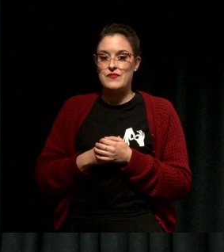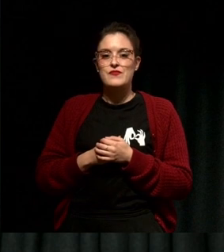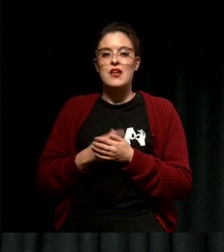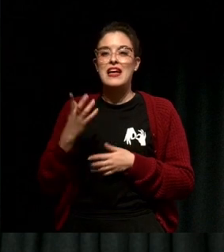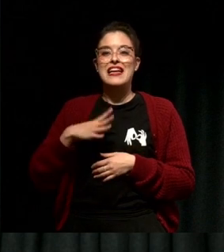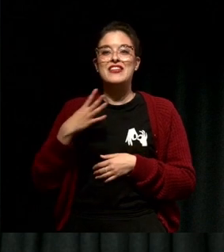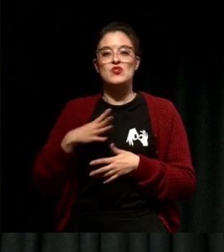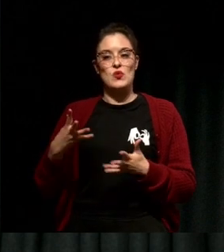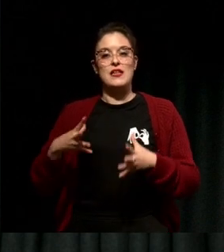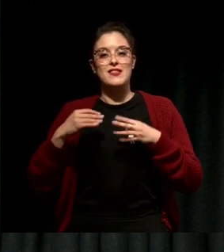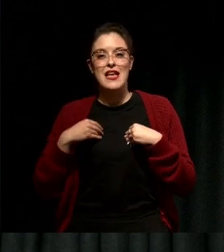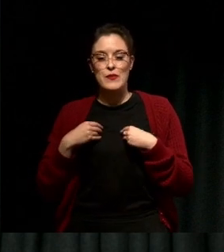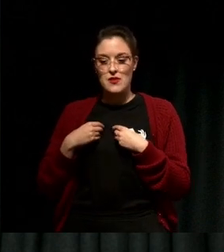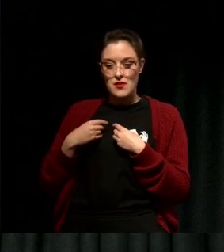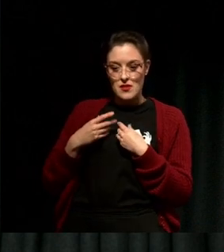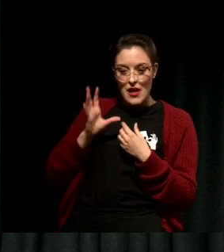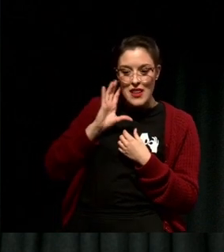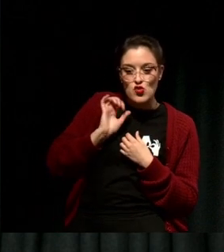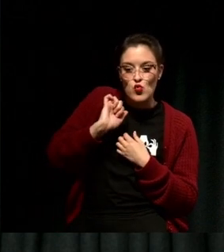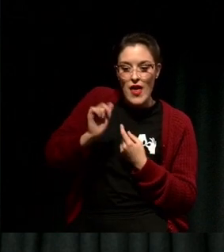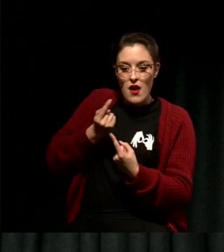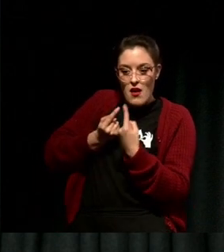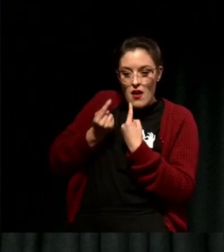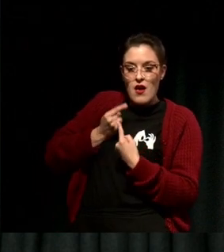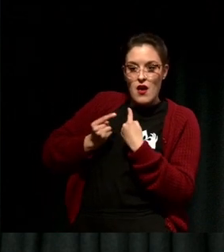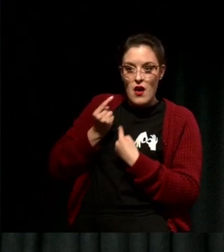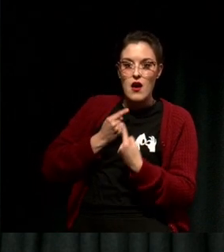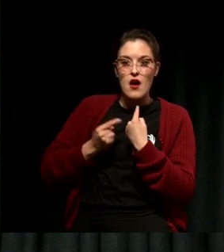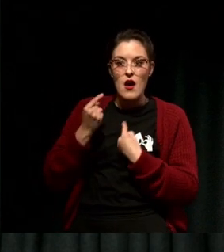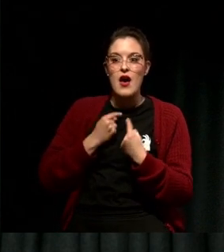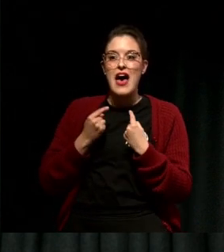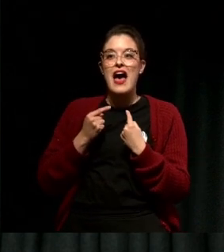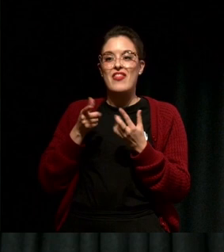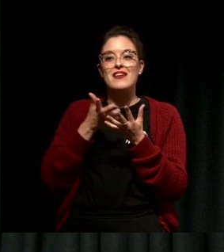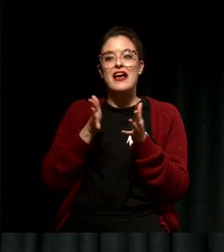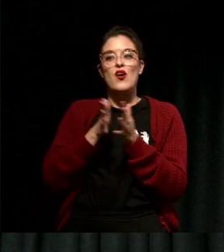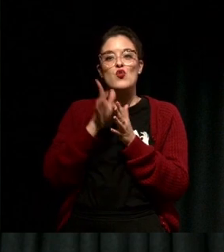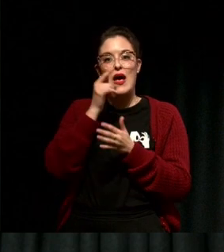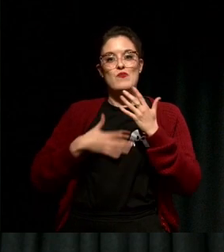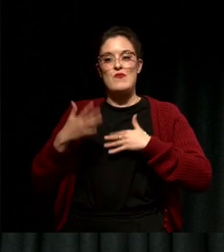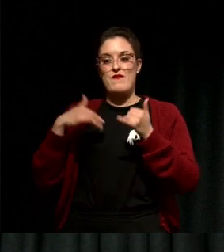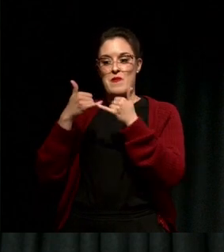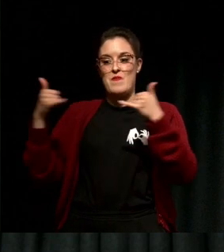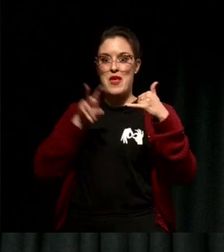telling you, and channel that energy into acting above the line so you can feel each